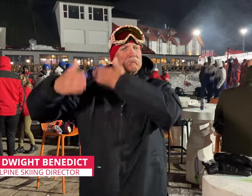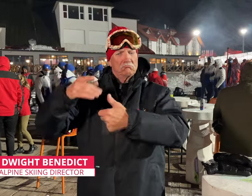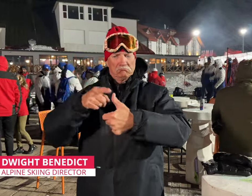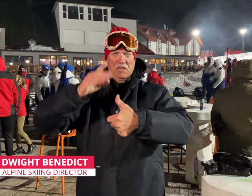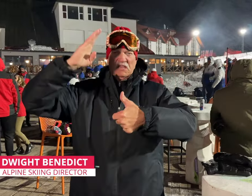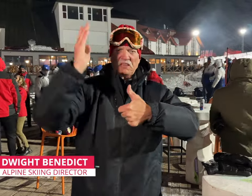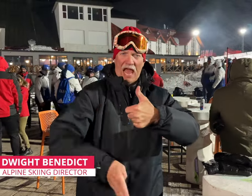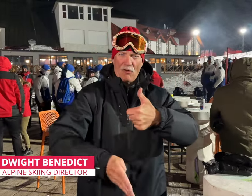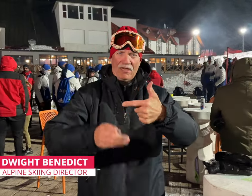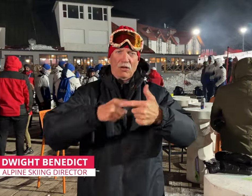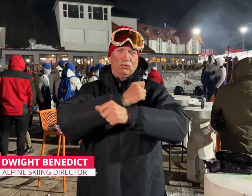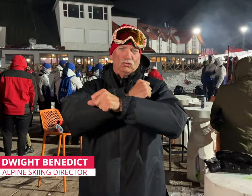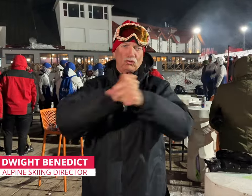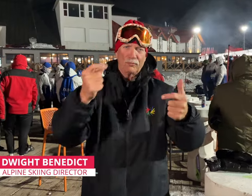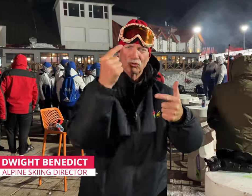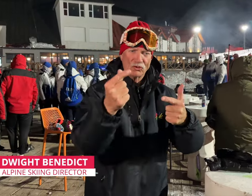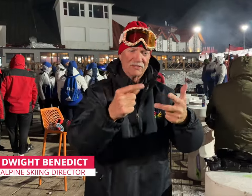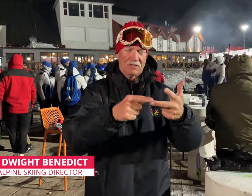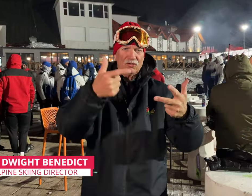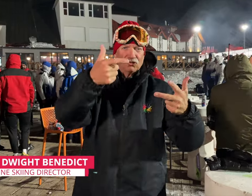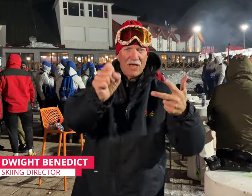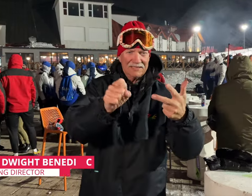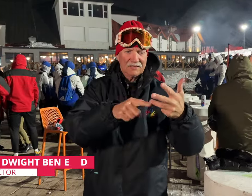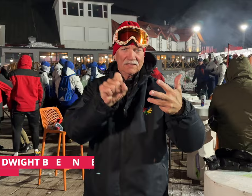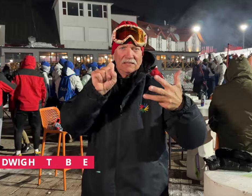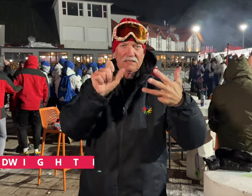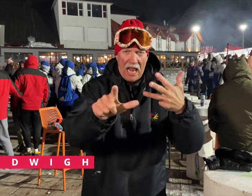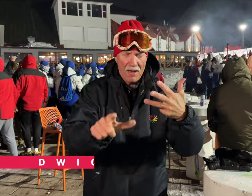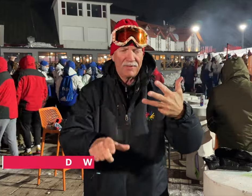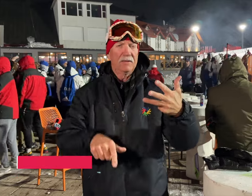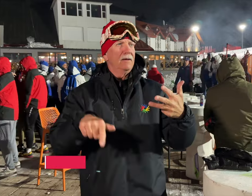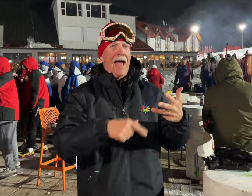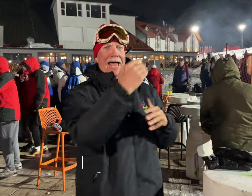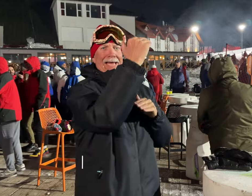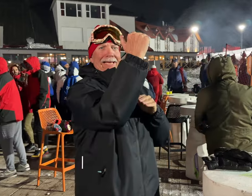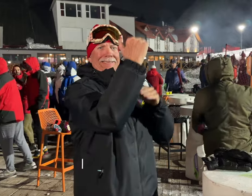Downhill, Super G, Giant Slalom, Slalom, but this time we had it all